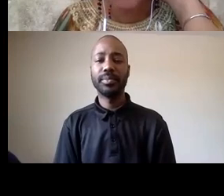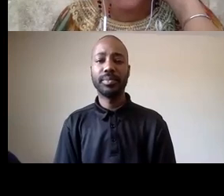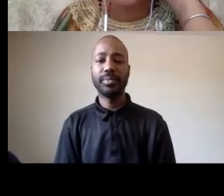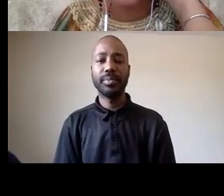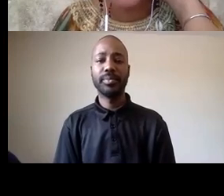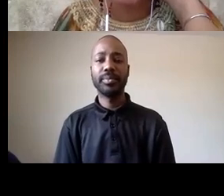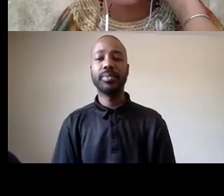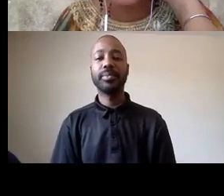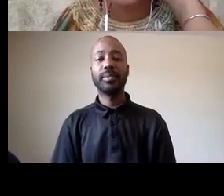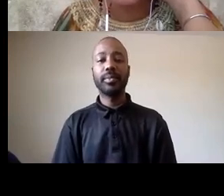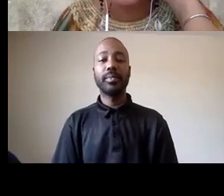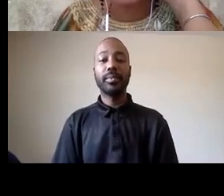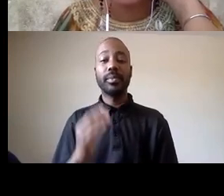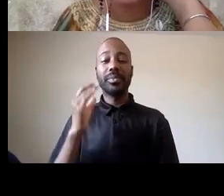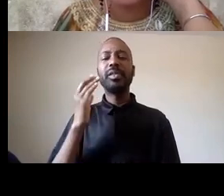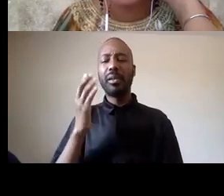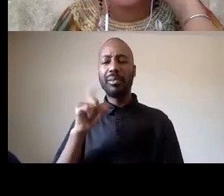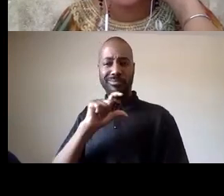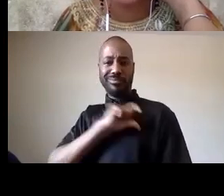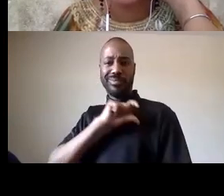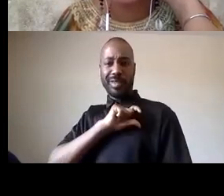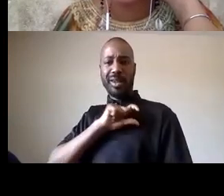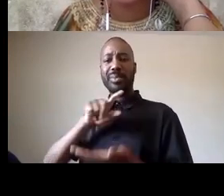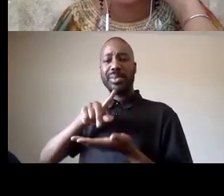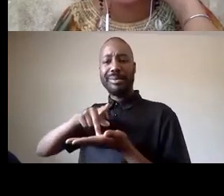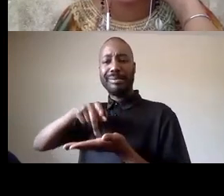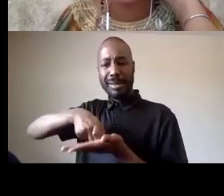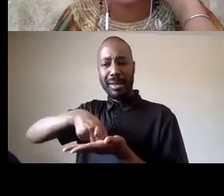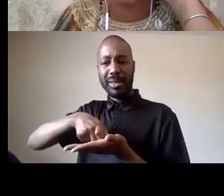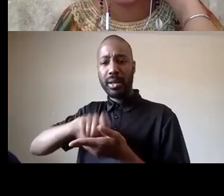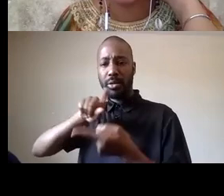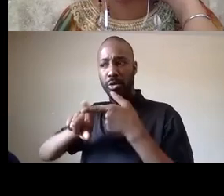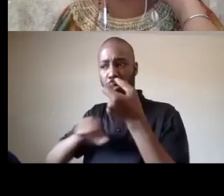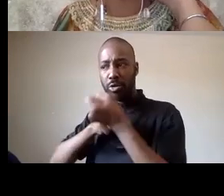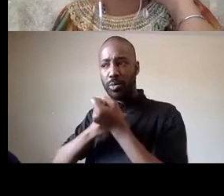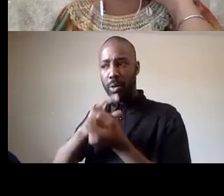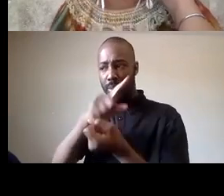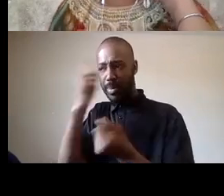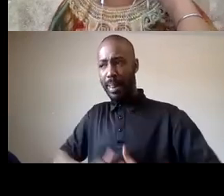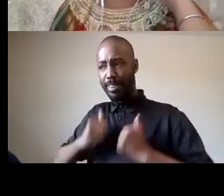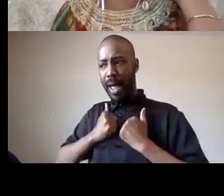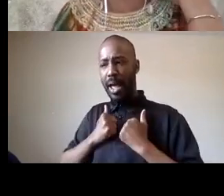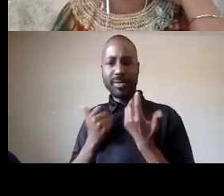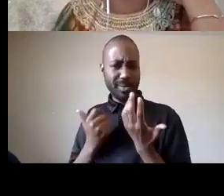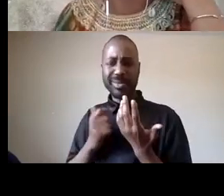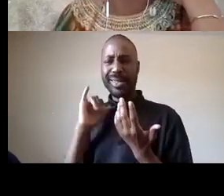why are cops kneeling to support black lives this doesn't help at all can we talk about it yes absolutely